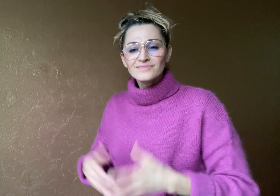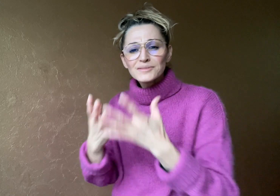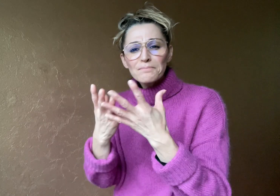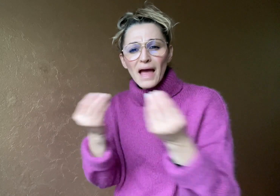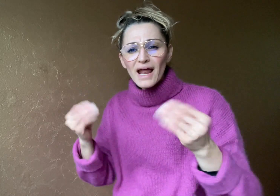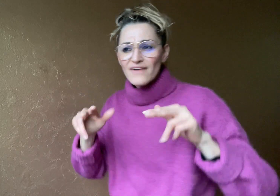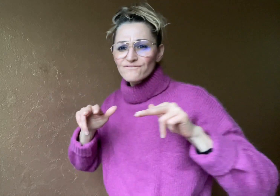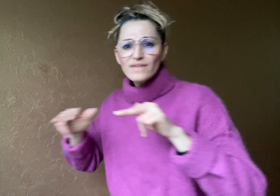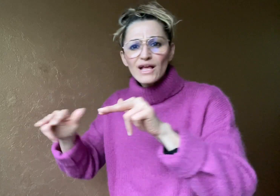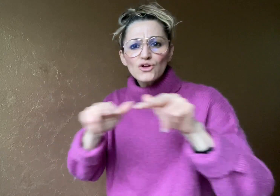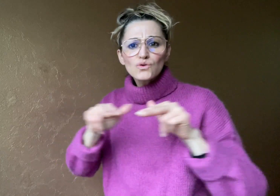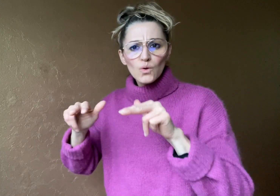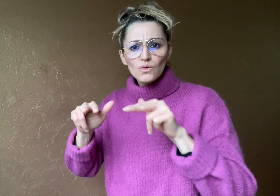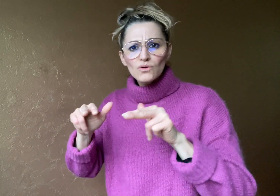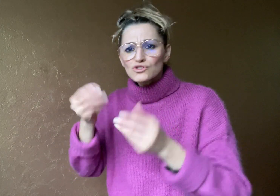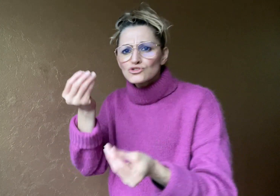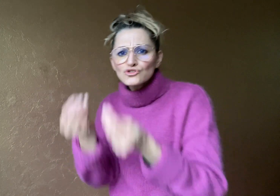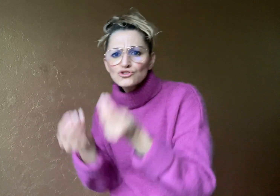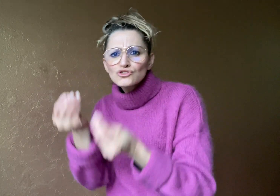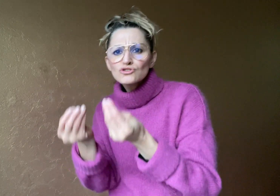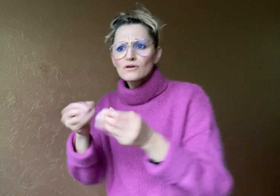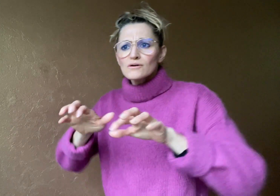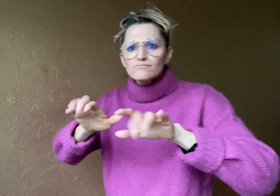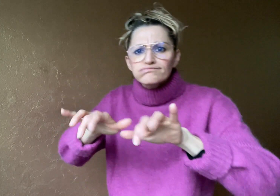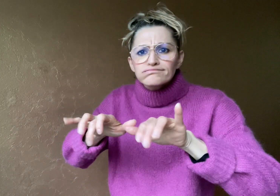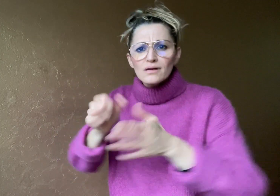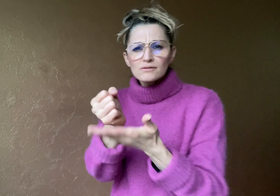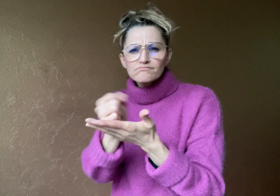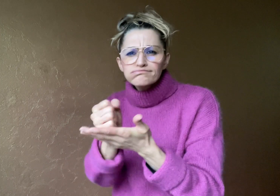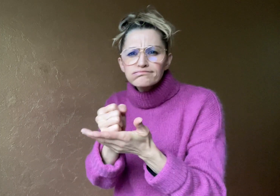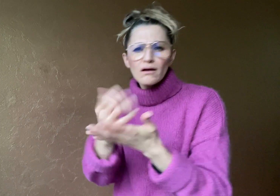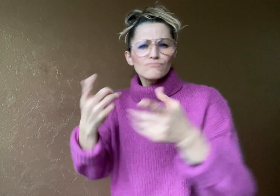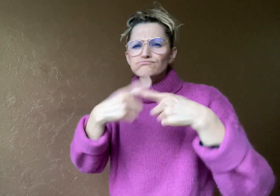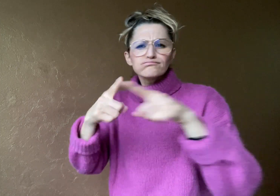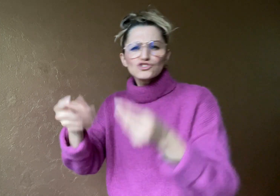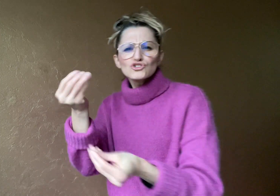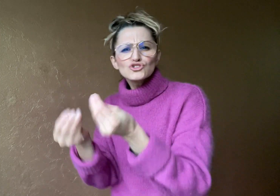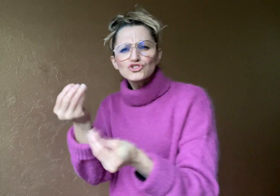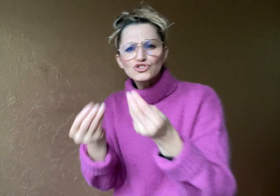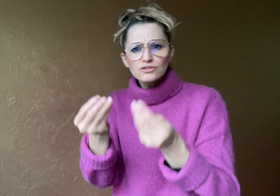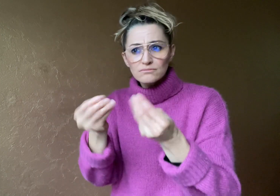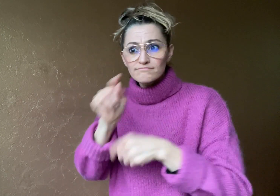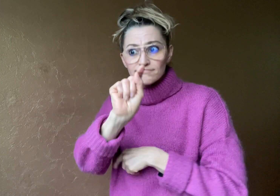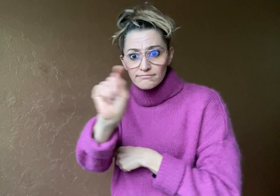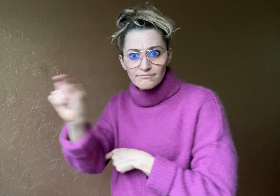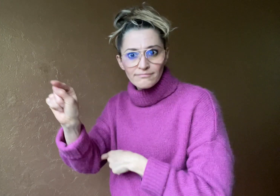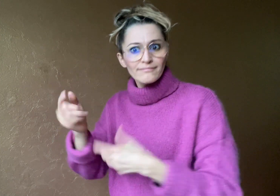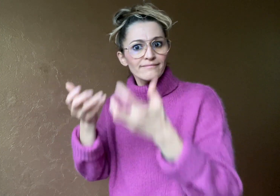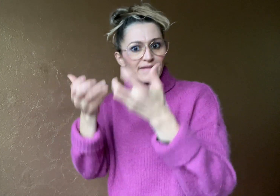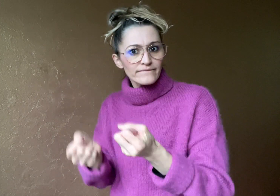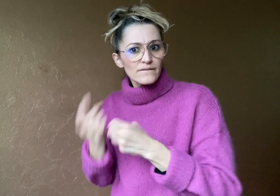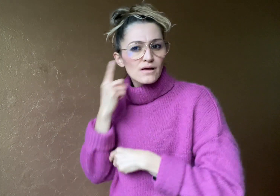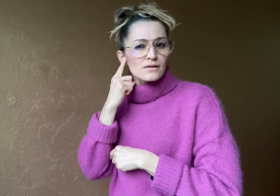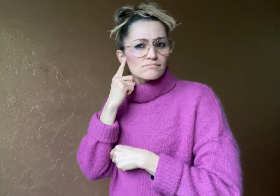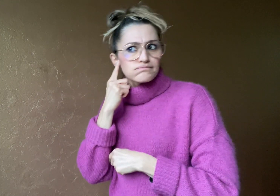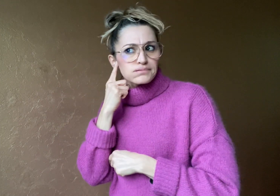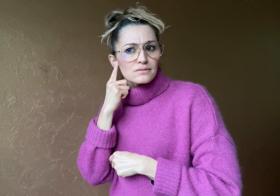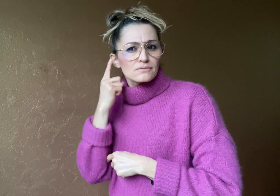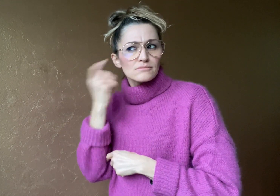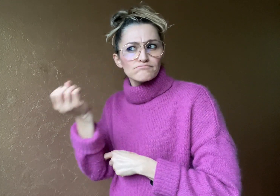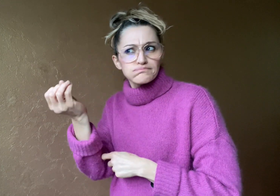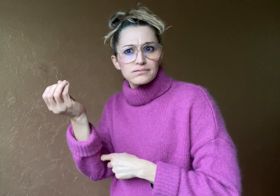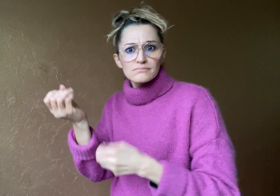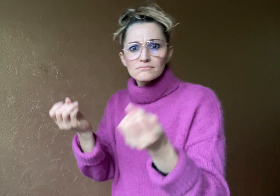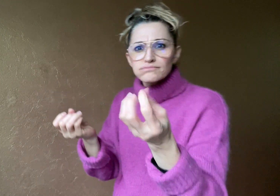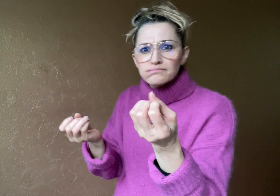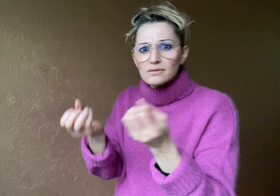In many video games, Deaf people face a disadvantage not being able